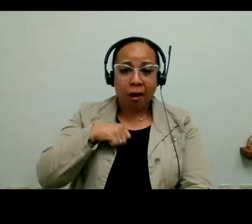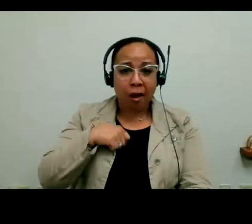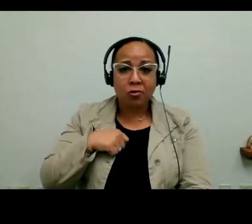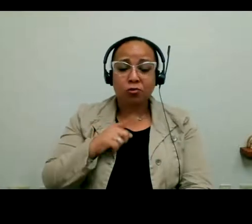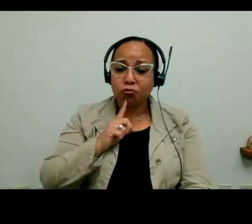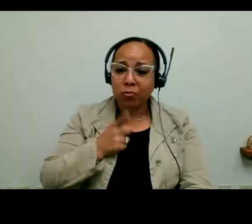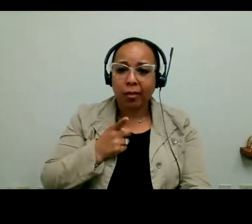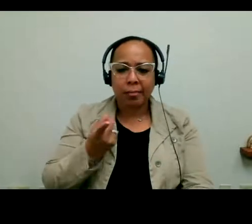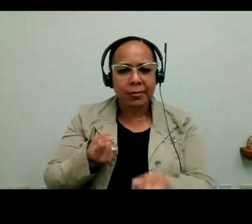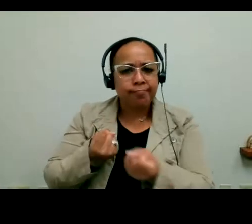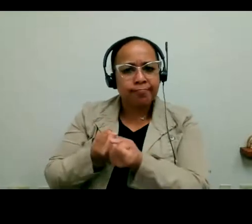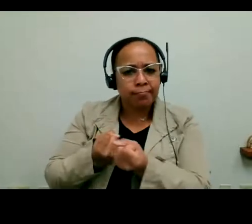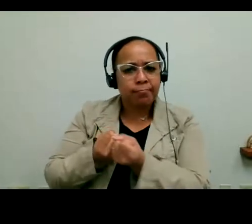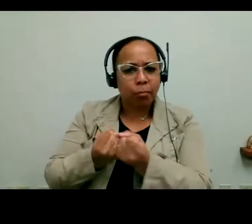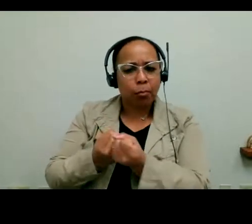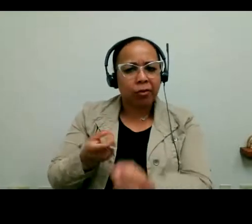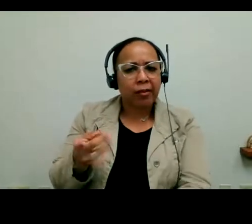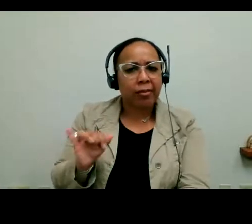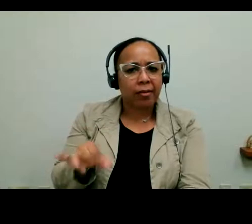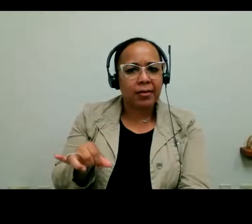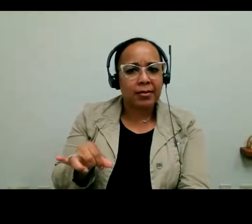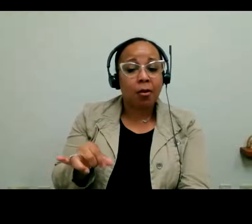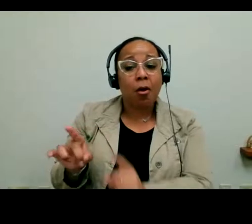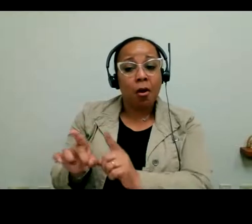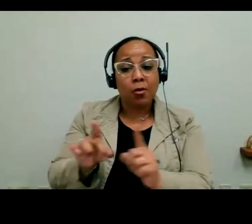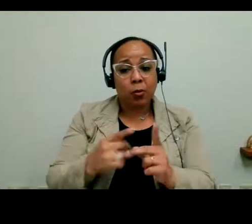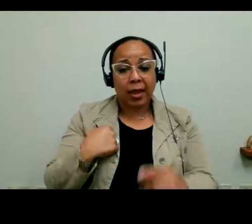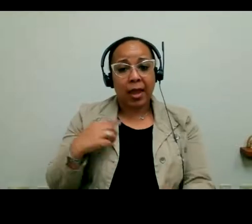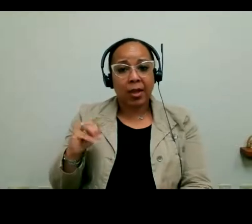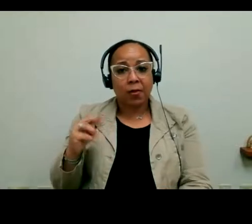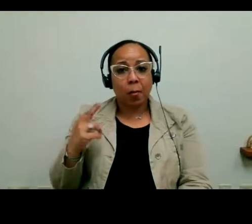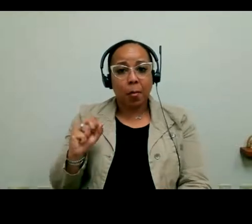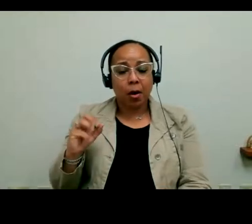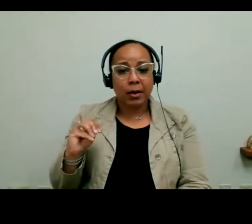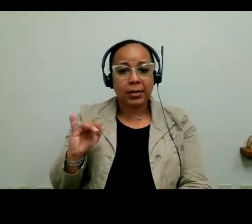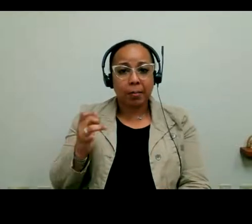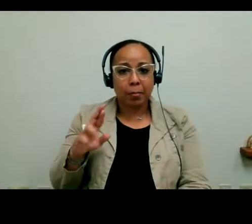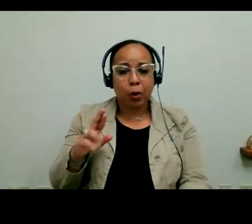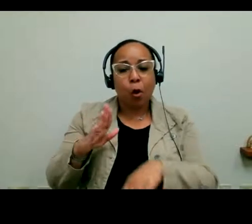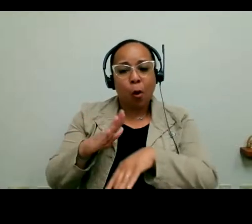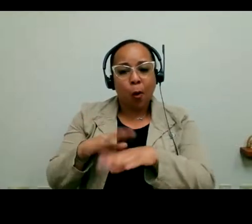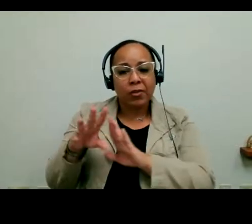this. And I'm so proud to really be supporting this. We also have -- a